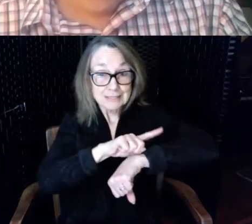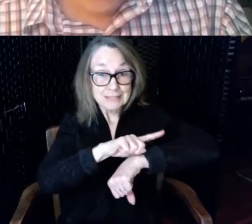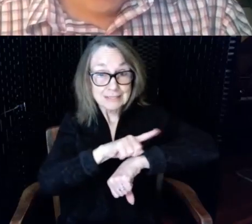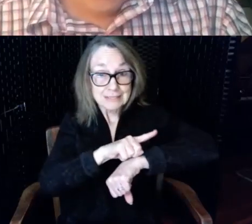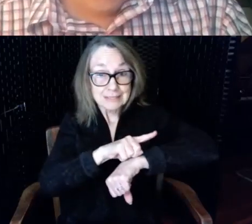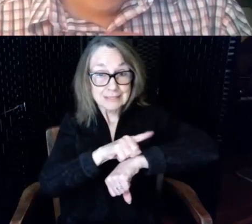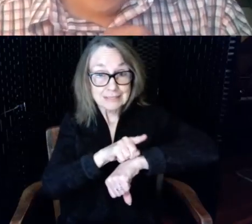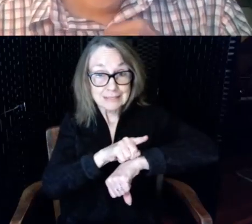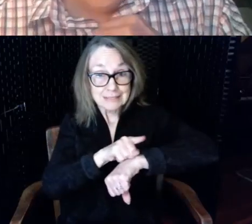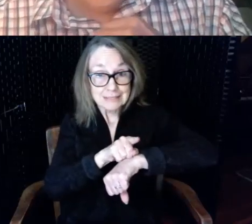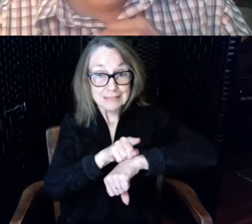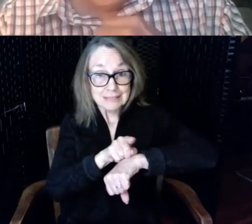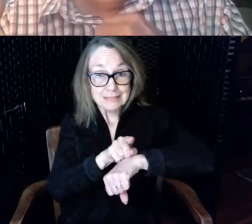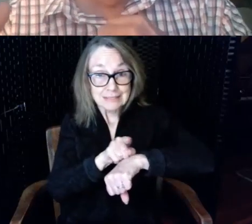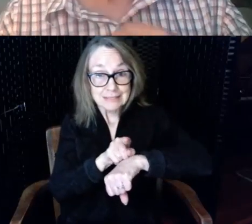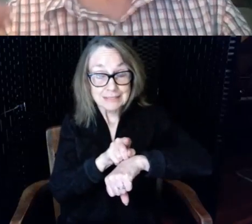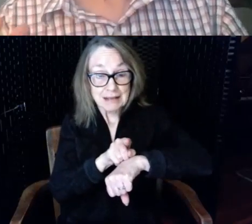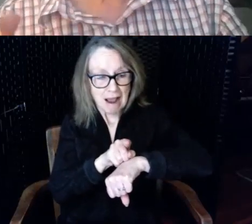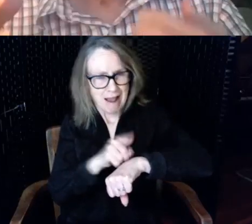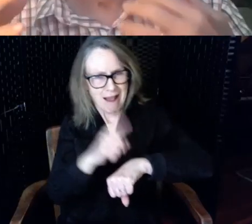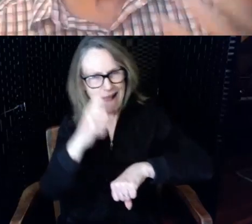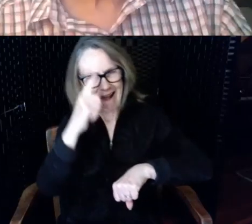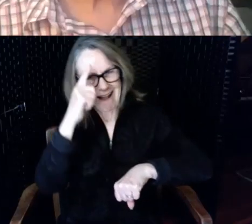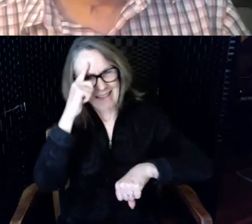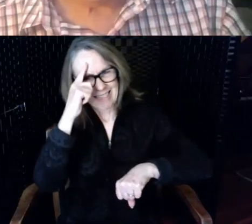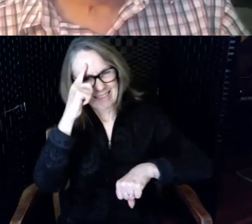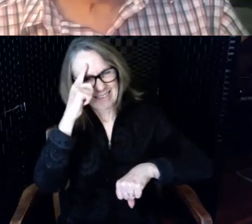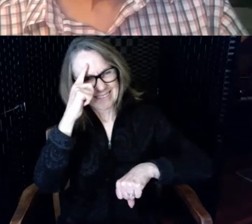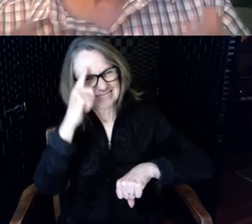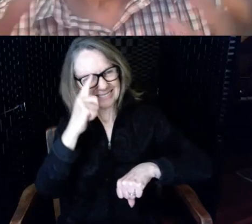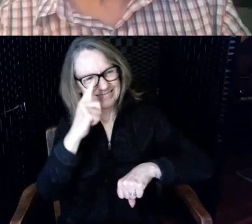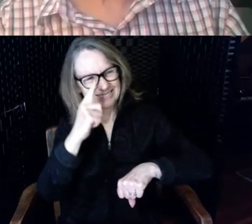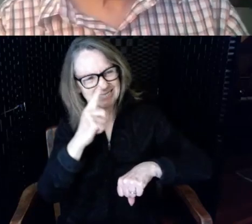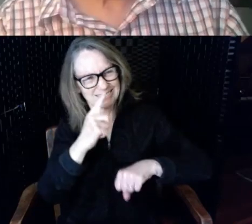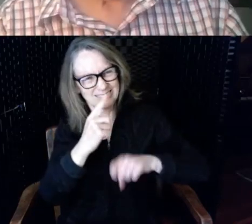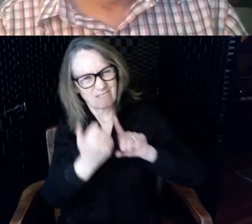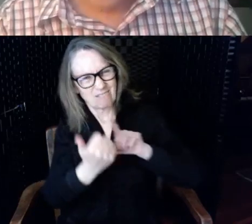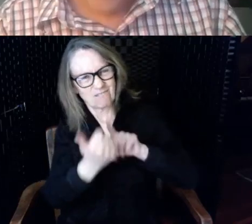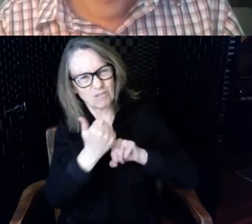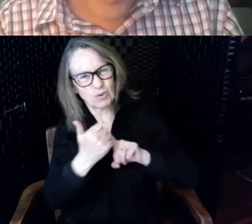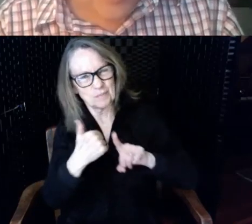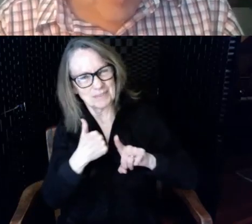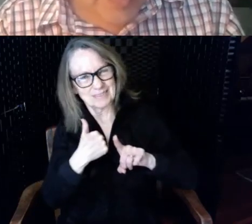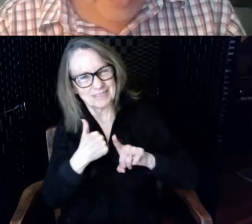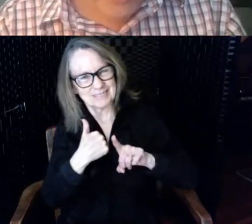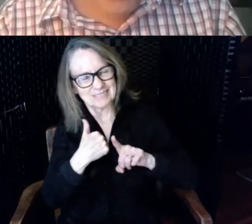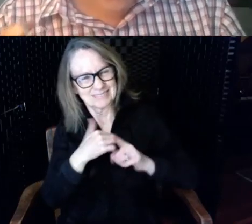and I thought they were pulling they were putting me on pulling my leg over